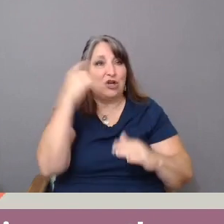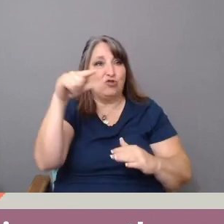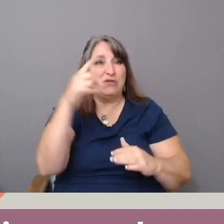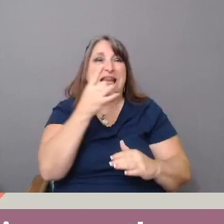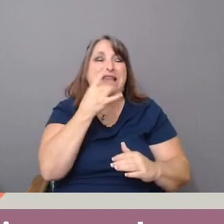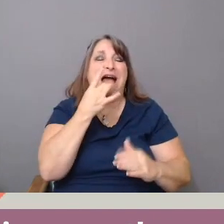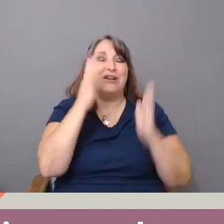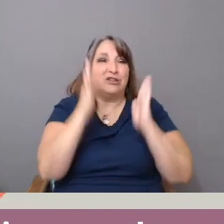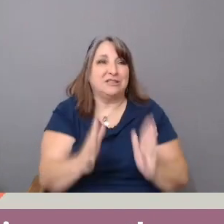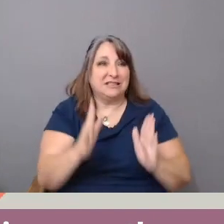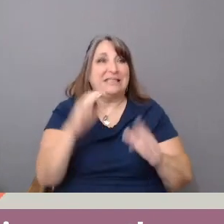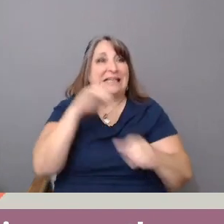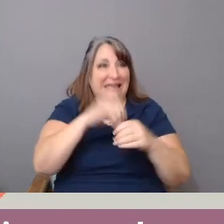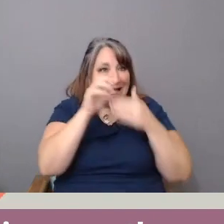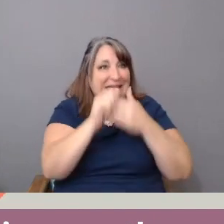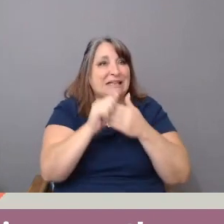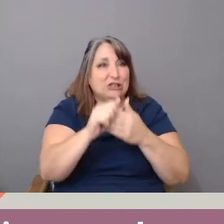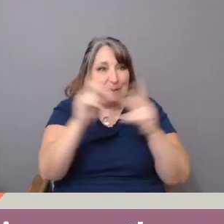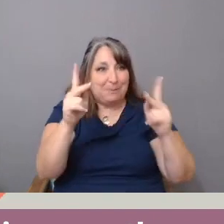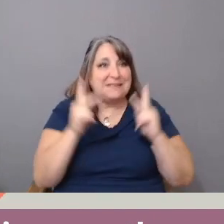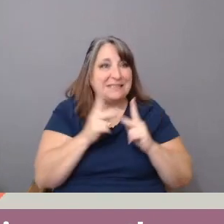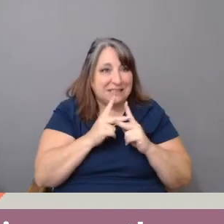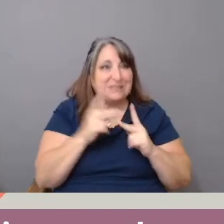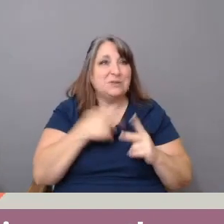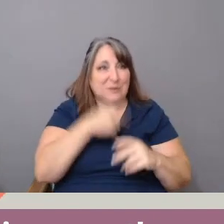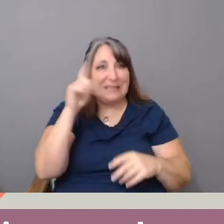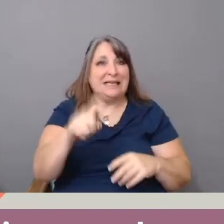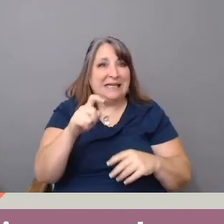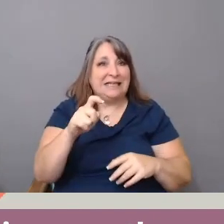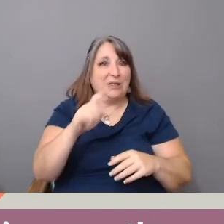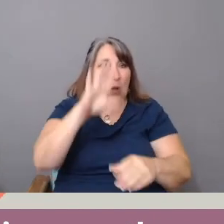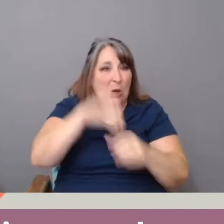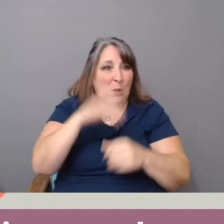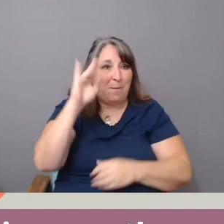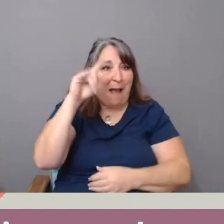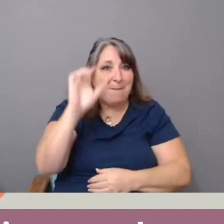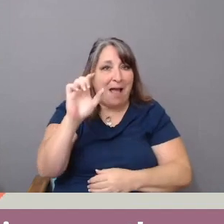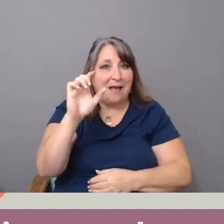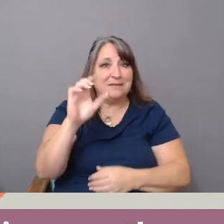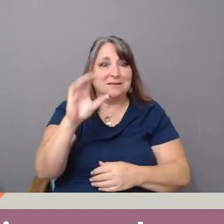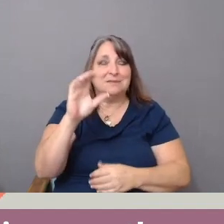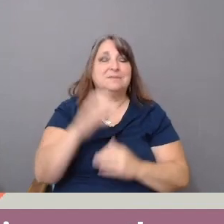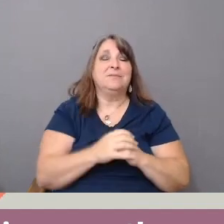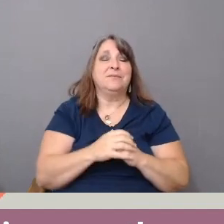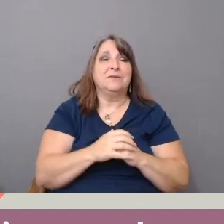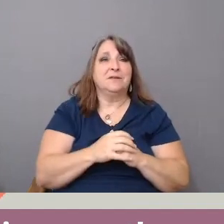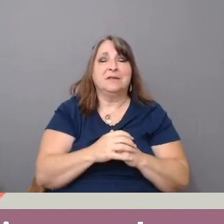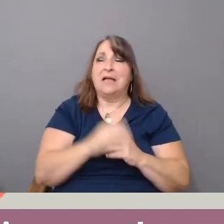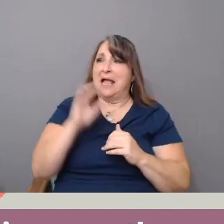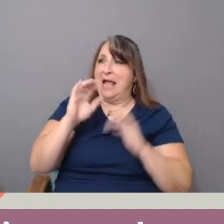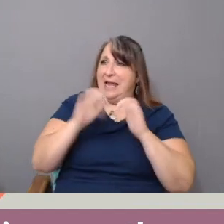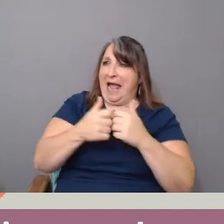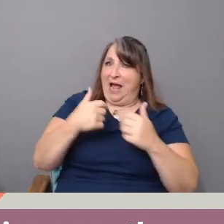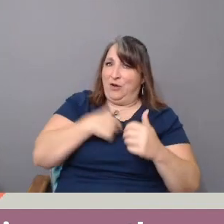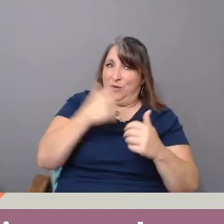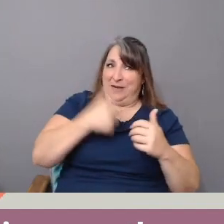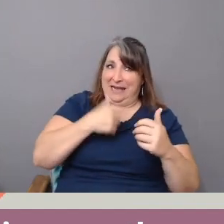in leadership positions. And how do we start to nourish, you know, nurture those people from the ground up?